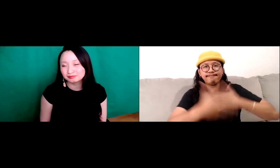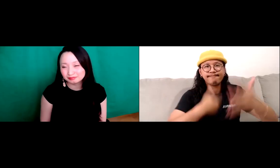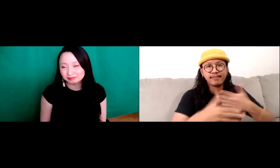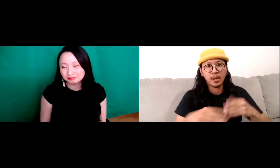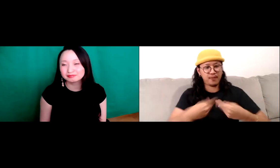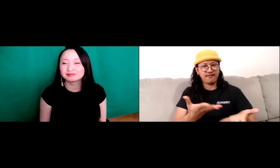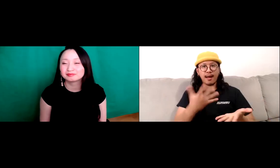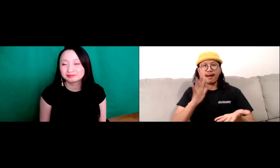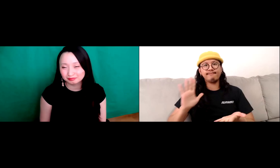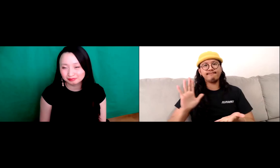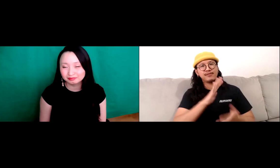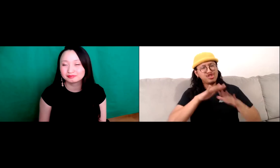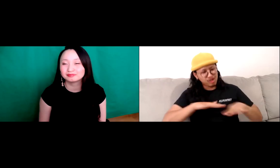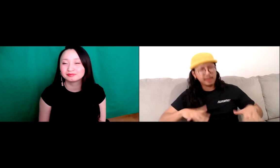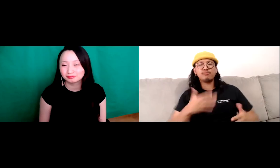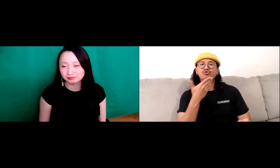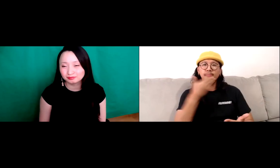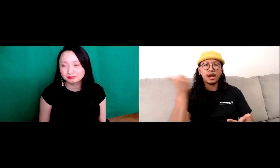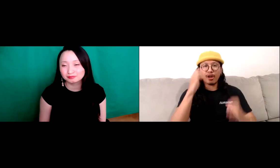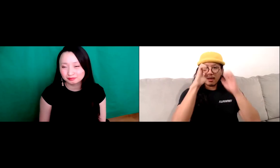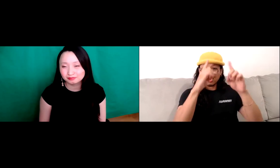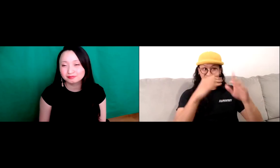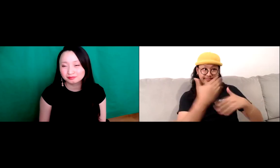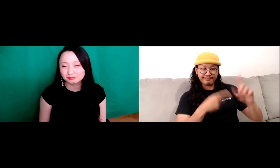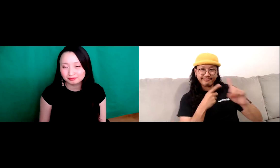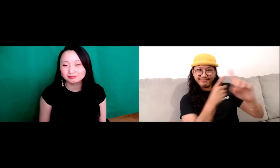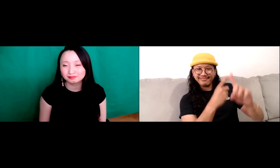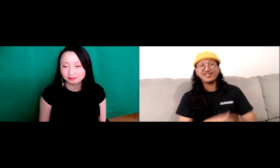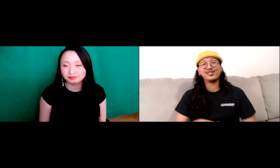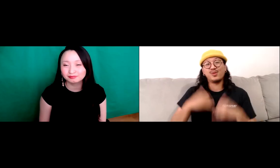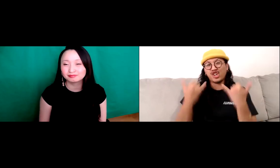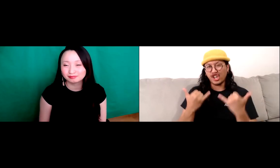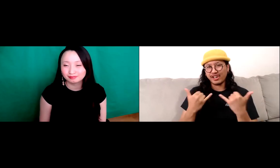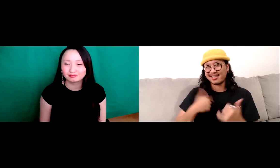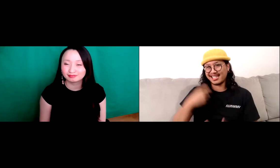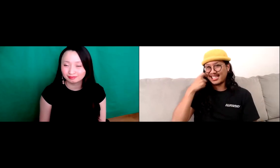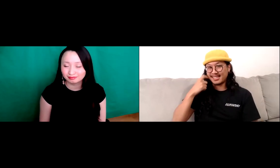search of a better life and education, and to provide that opportunity for their children.